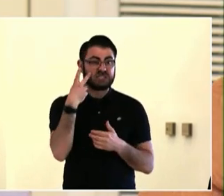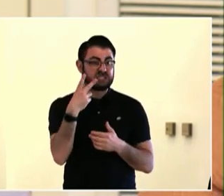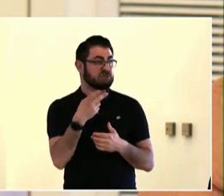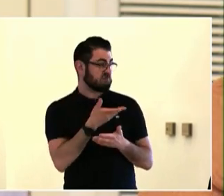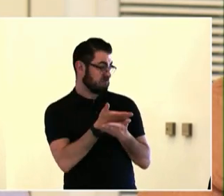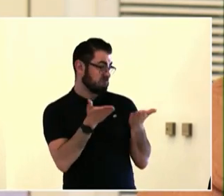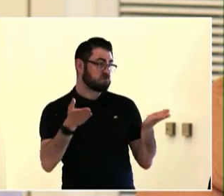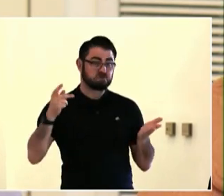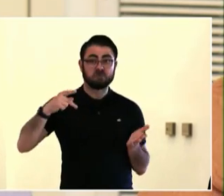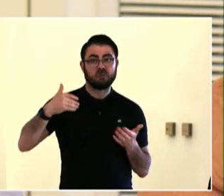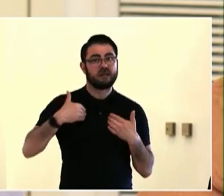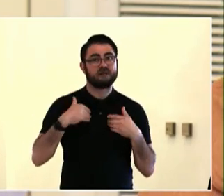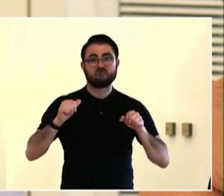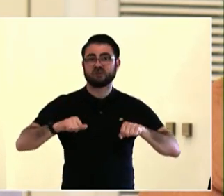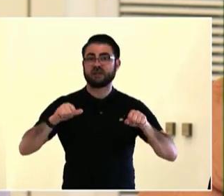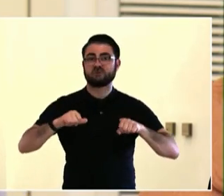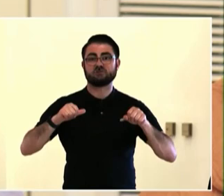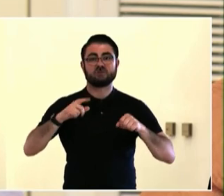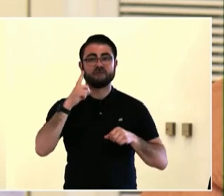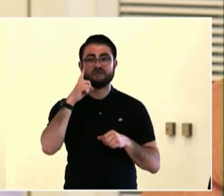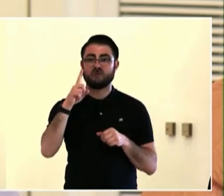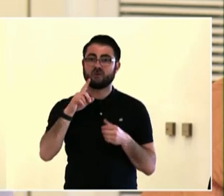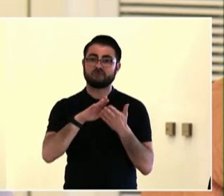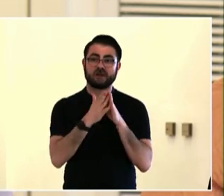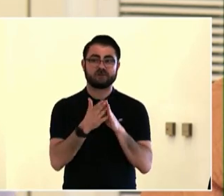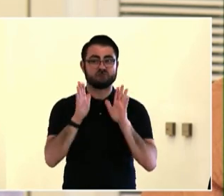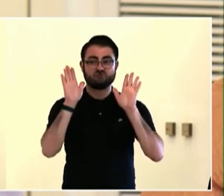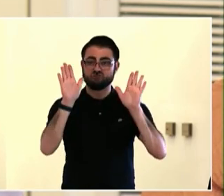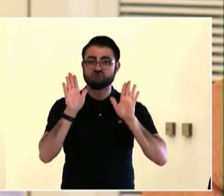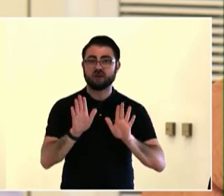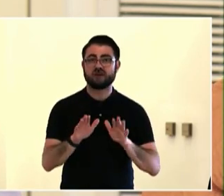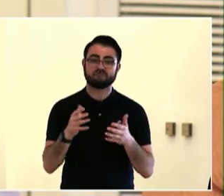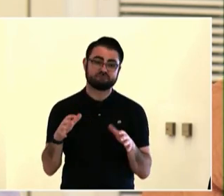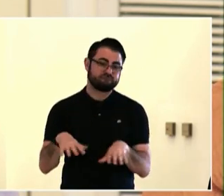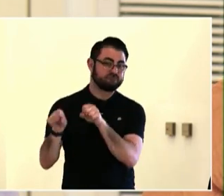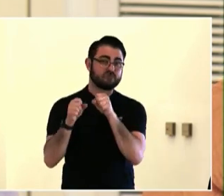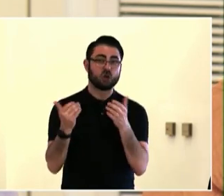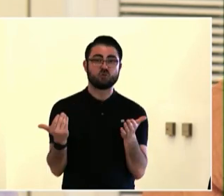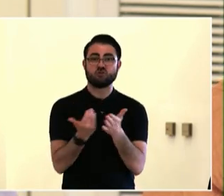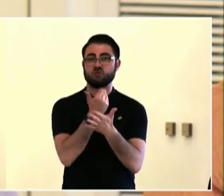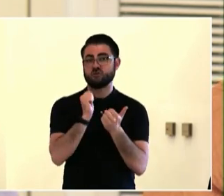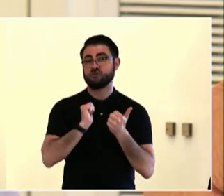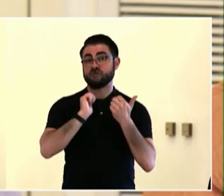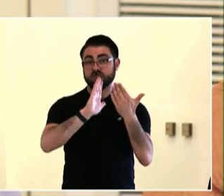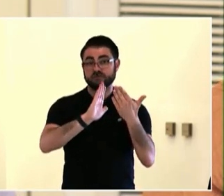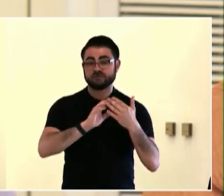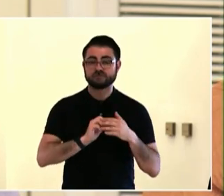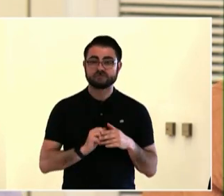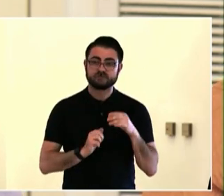Who would like to present their mural first? And if you also will notice,